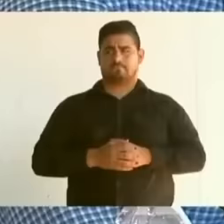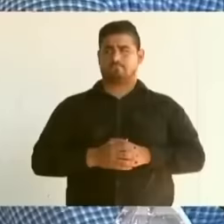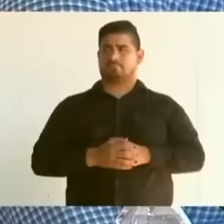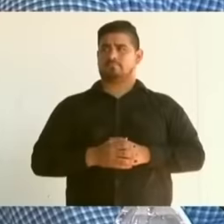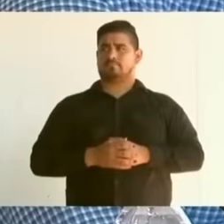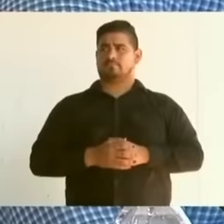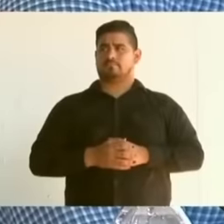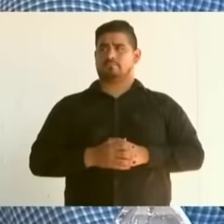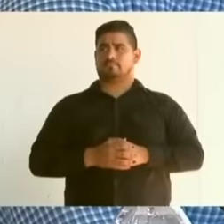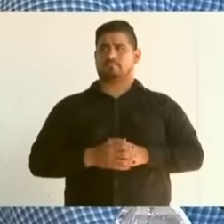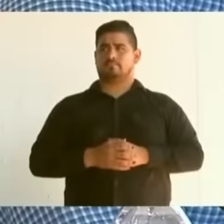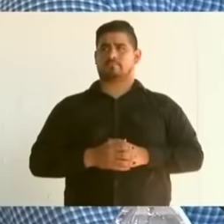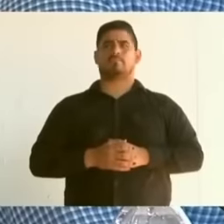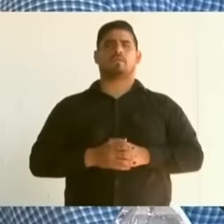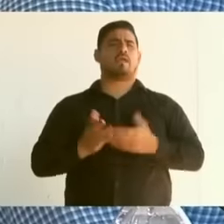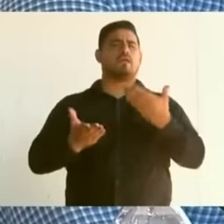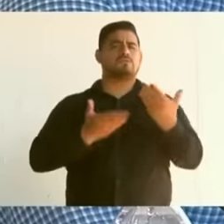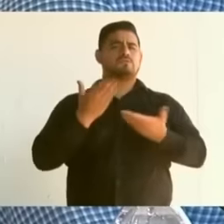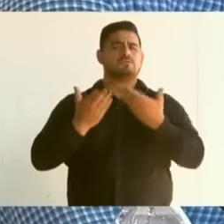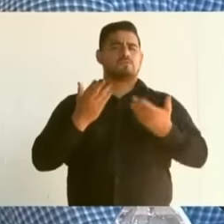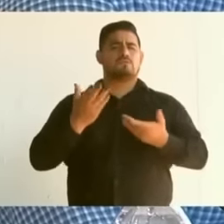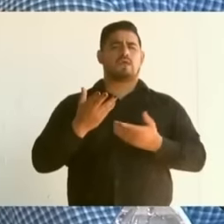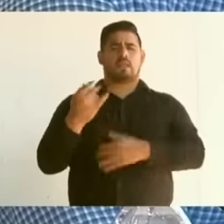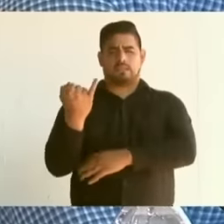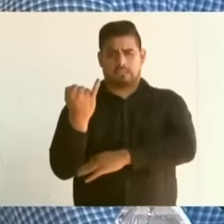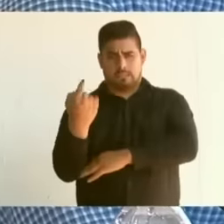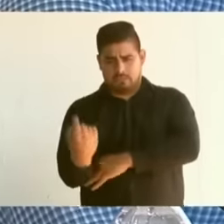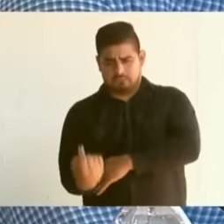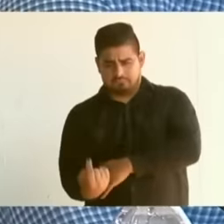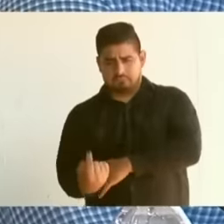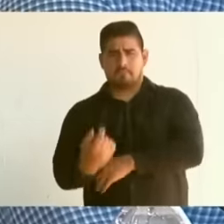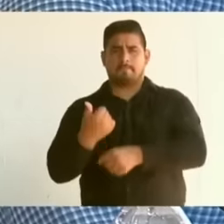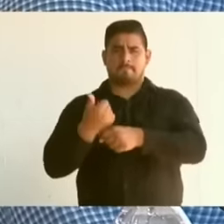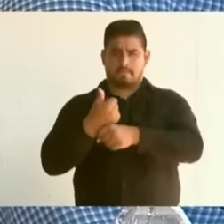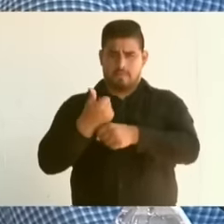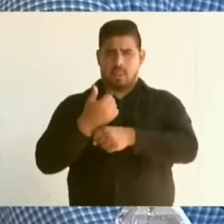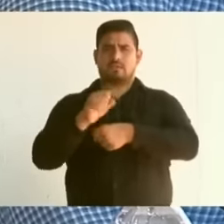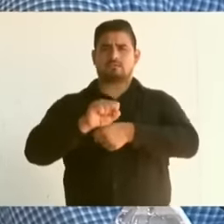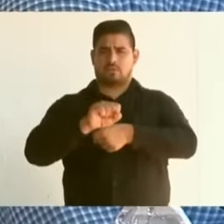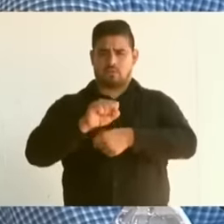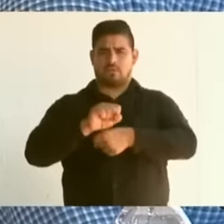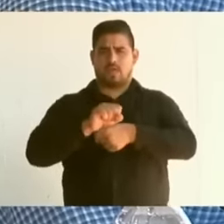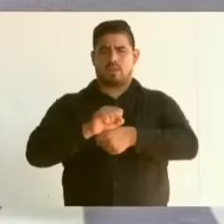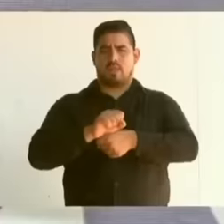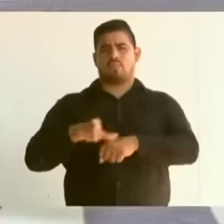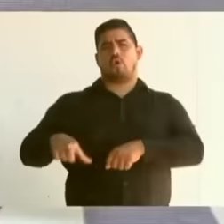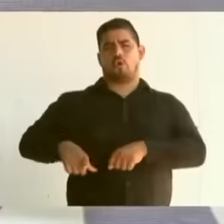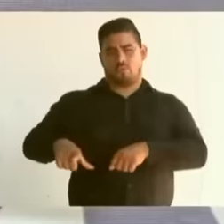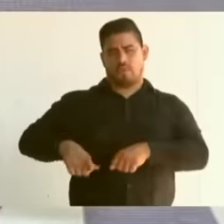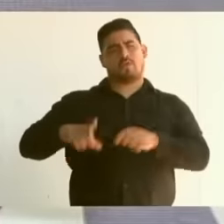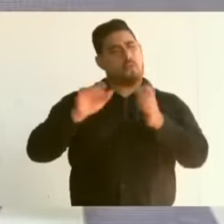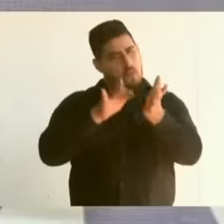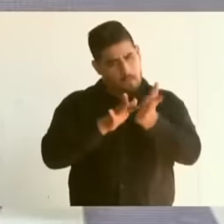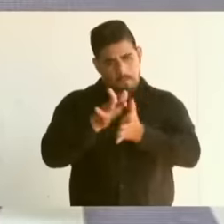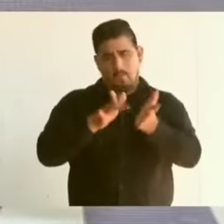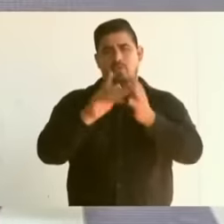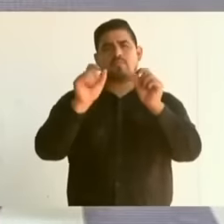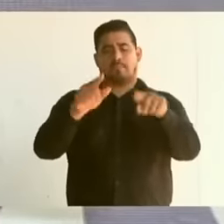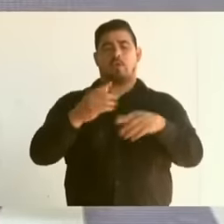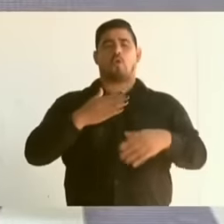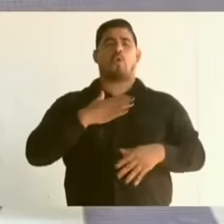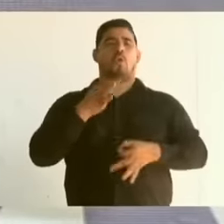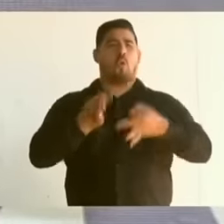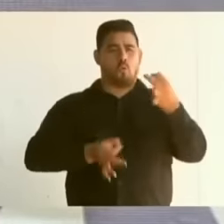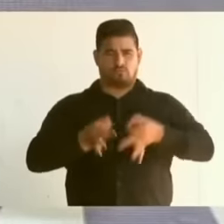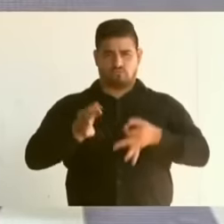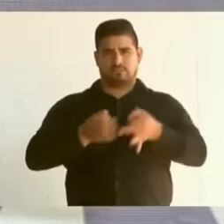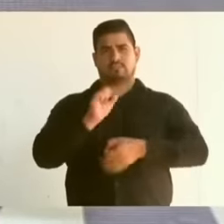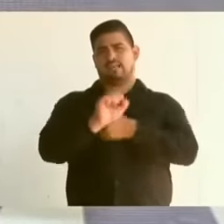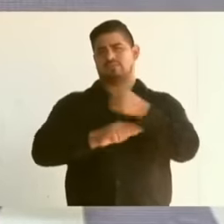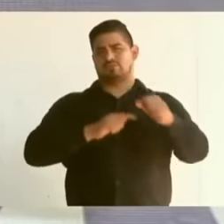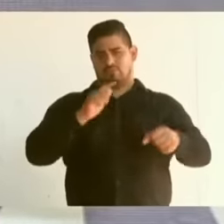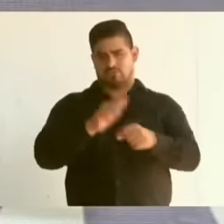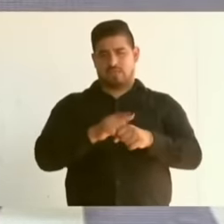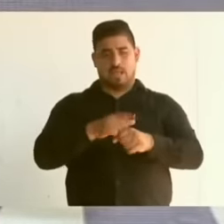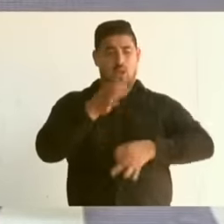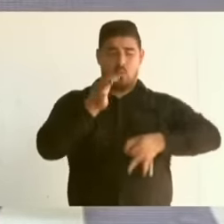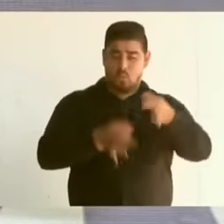who study in public primary and secondary preschool social justice justice for women